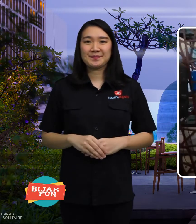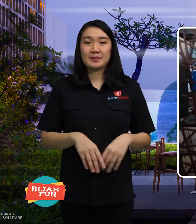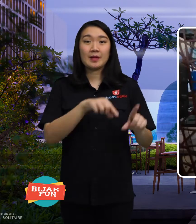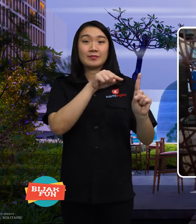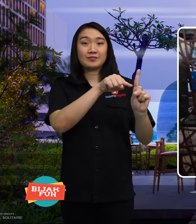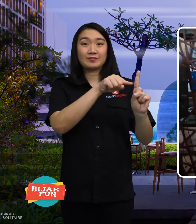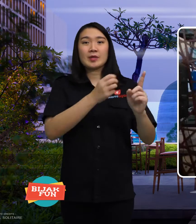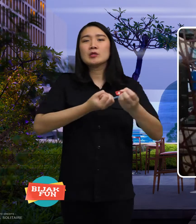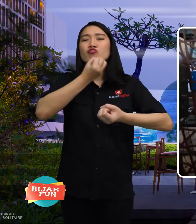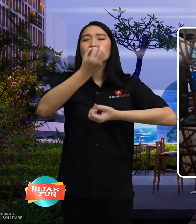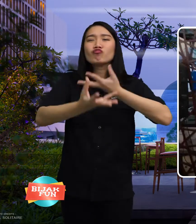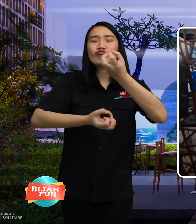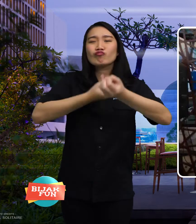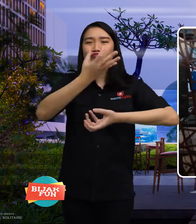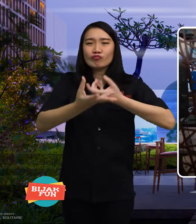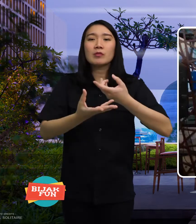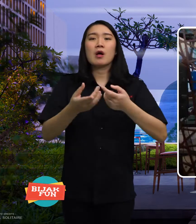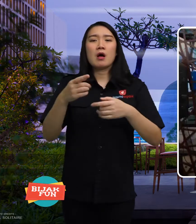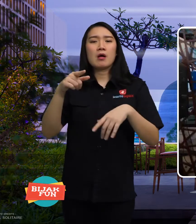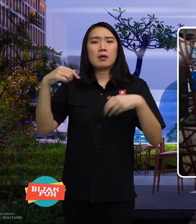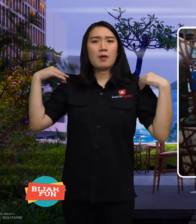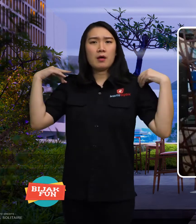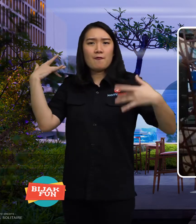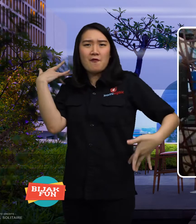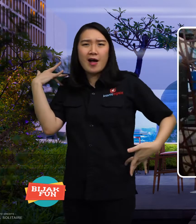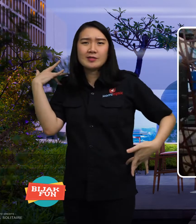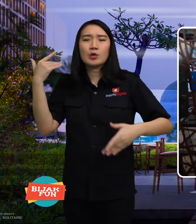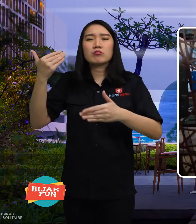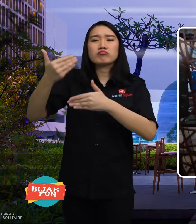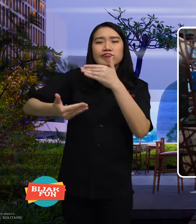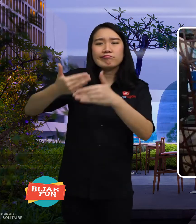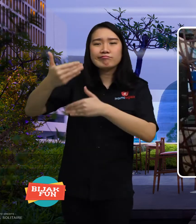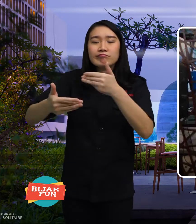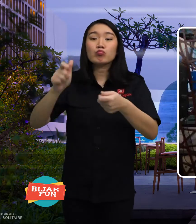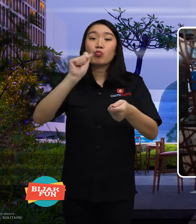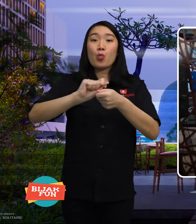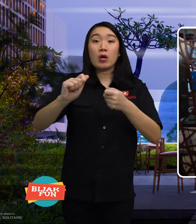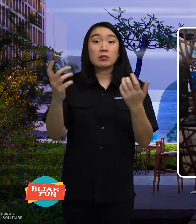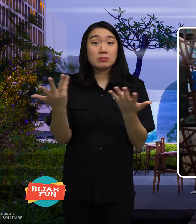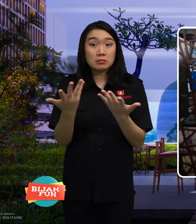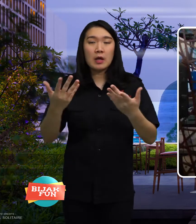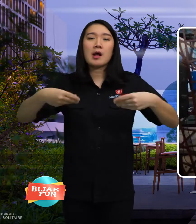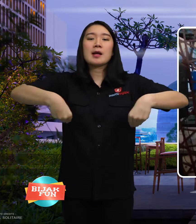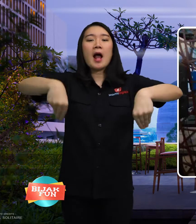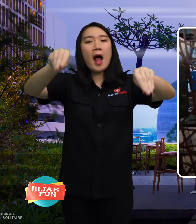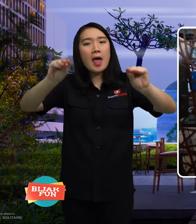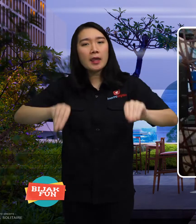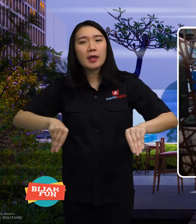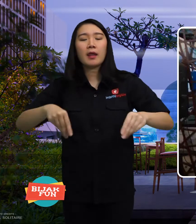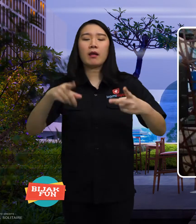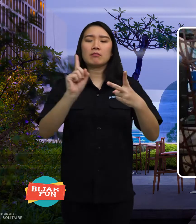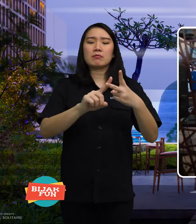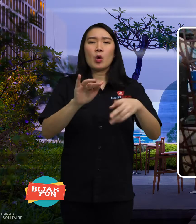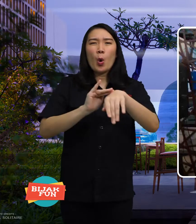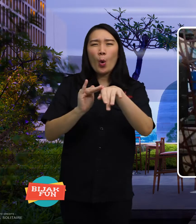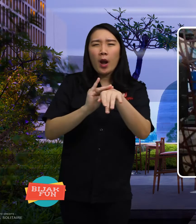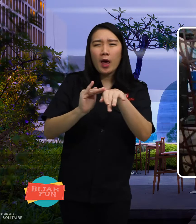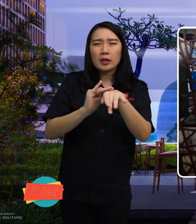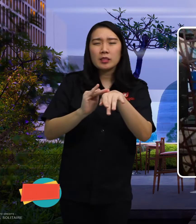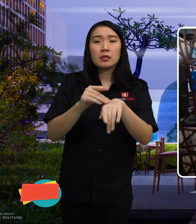He explained his fashion production made of cloth and leather,